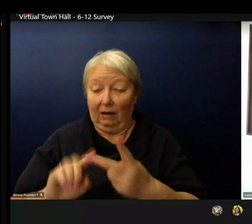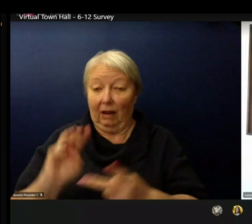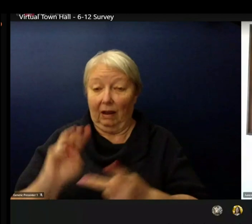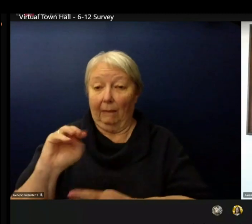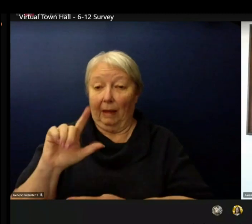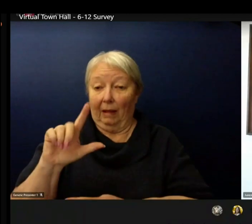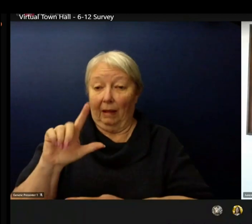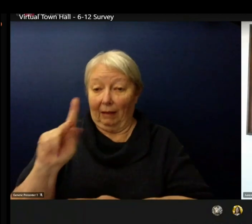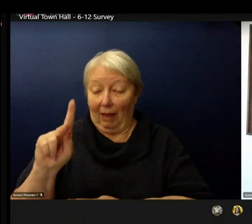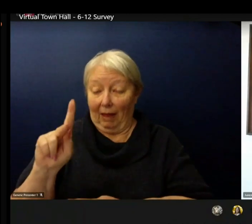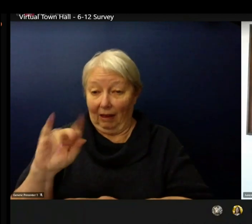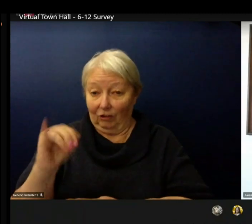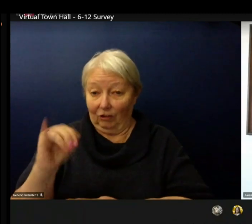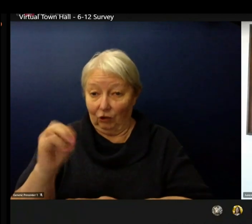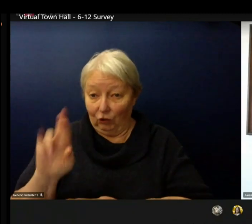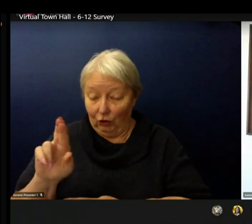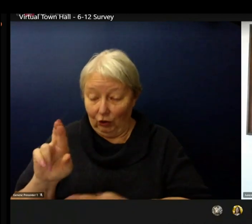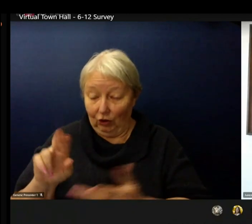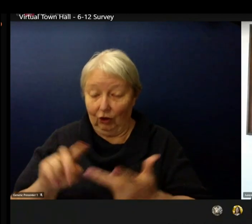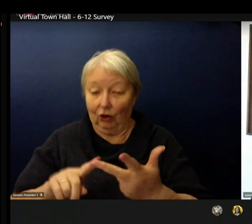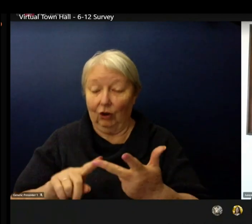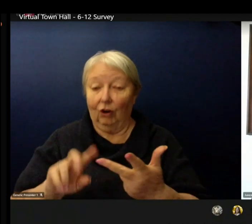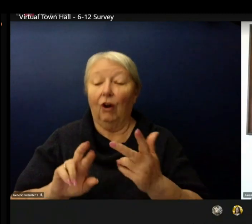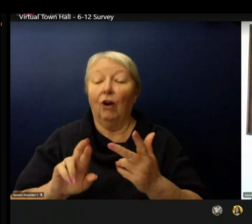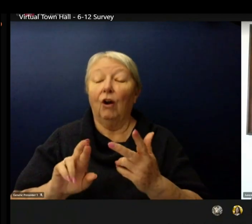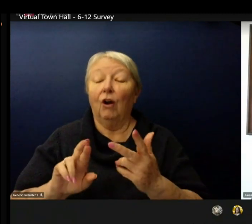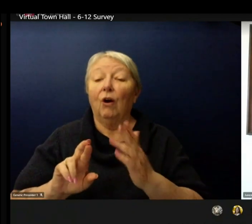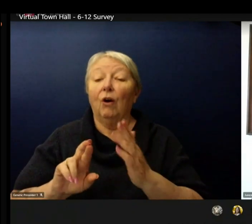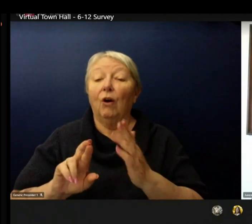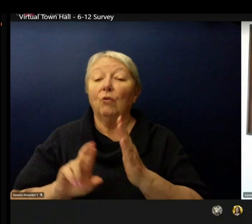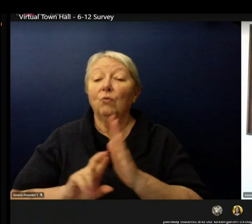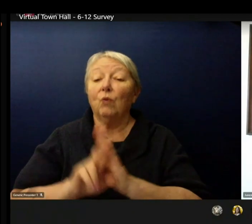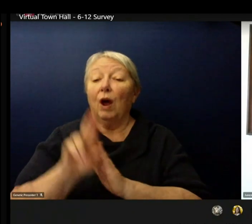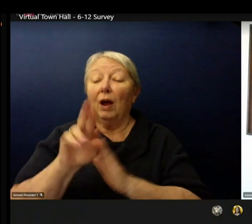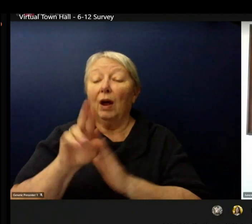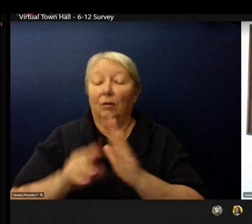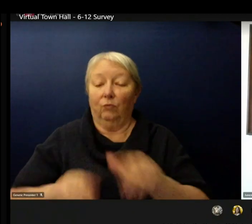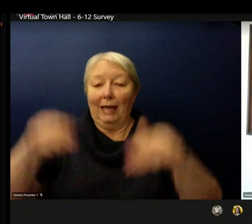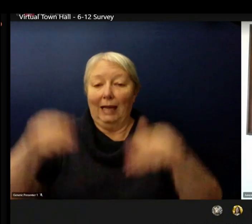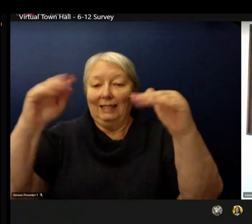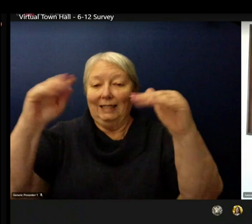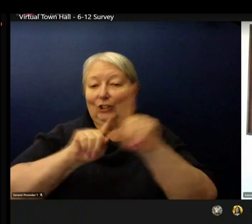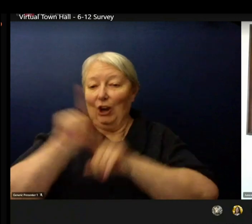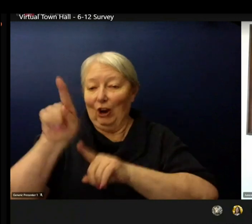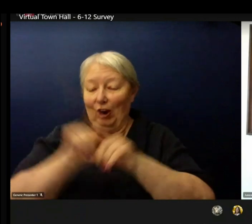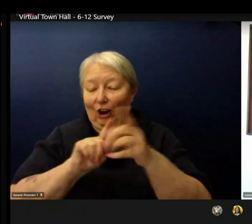and Dunlap Elementary Schools today. And I can tell you that it was awesome seeing